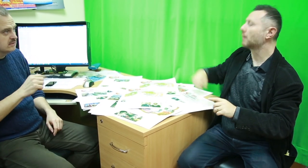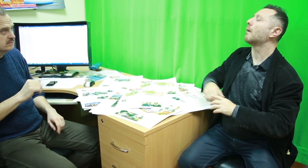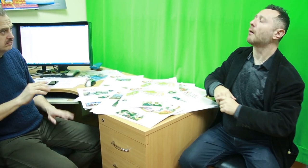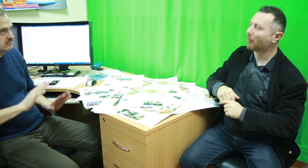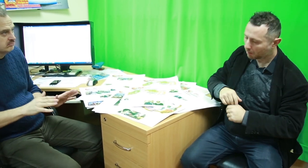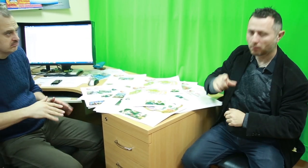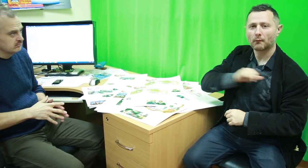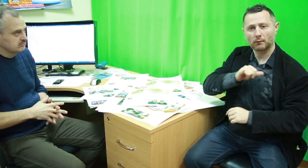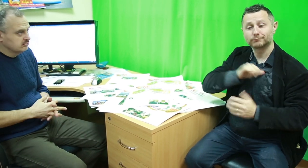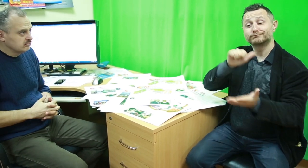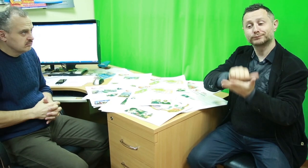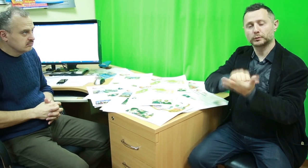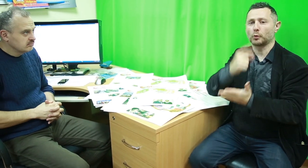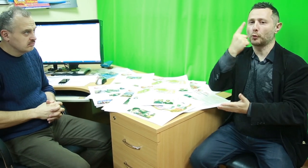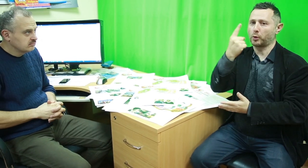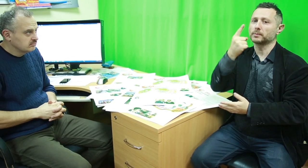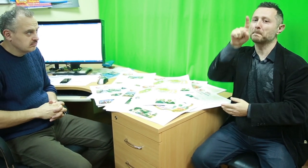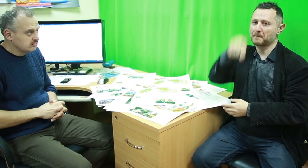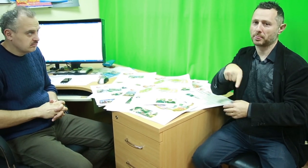Arkady: It is released once a month.